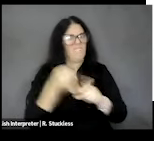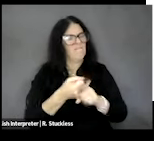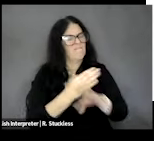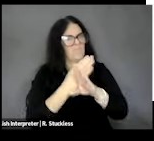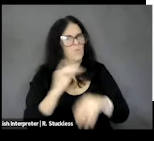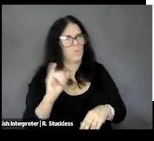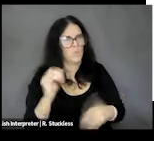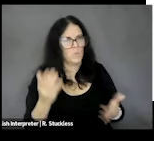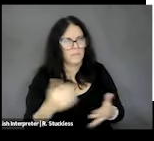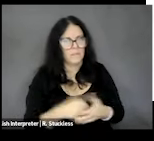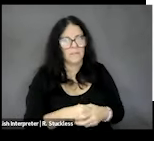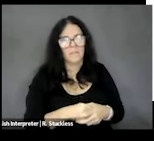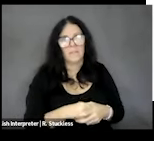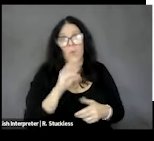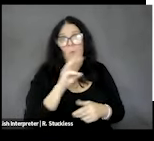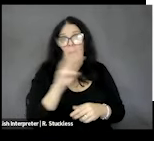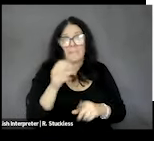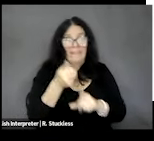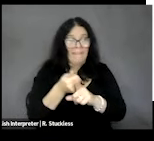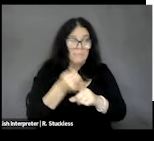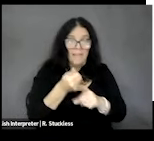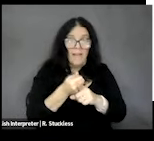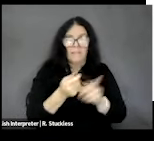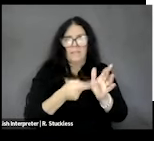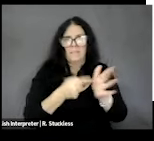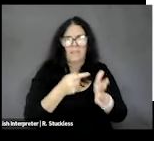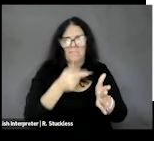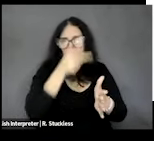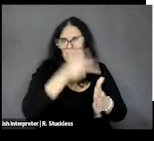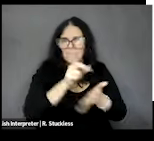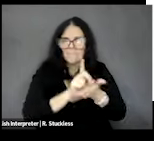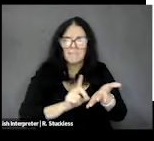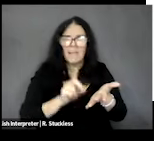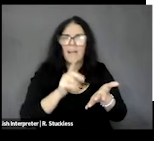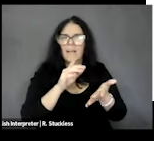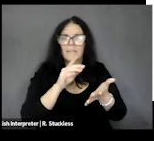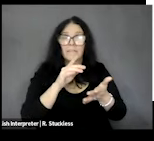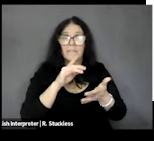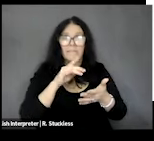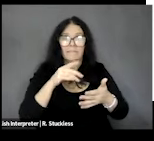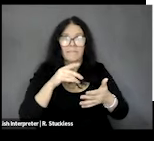Websites themselves can have poor design features that are inaccessible to people's